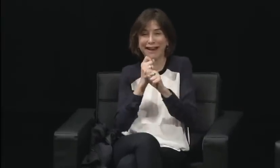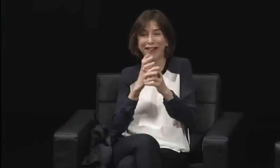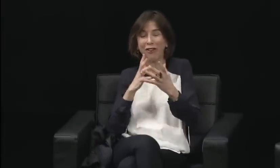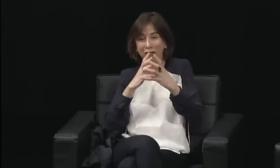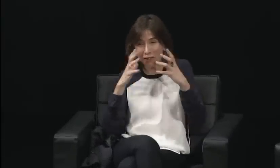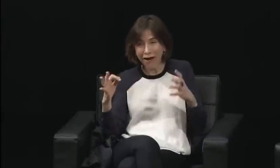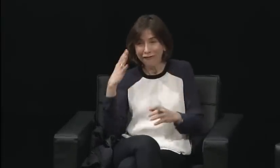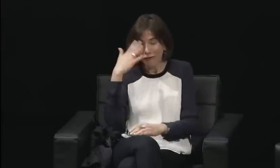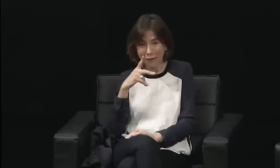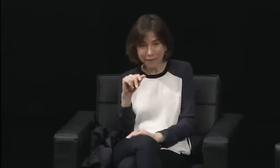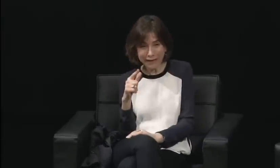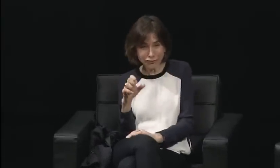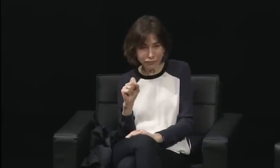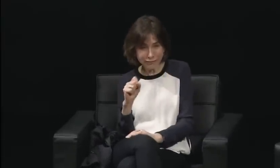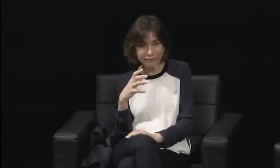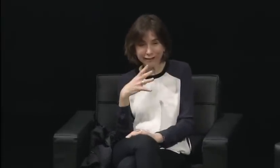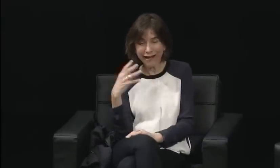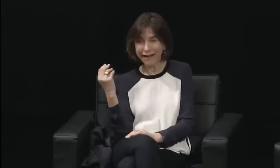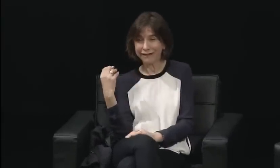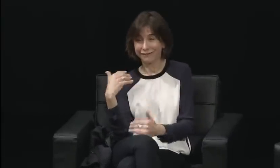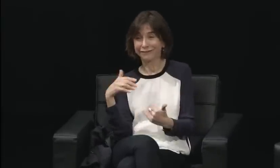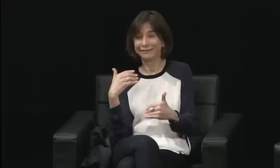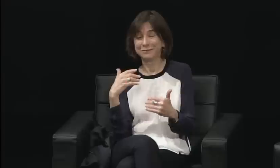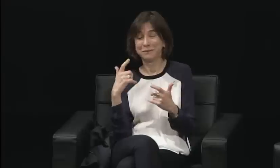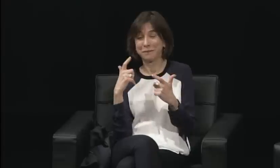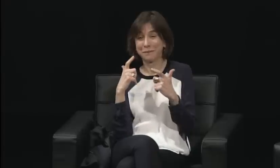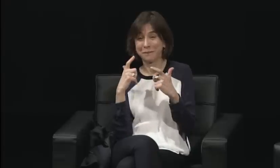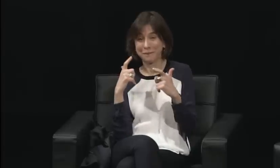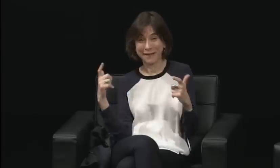We had interpreters there who were giving their time for us